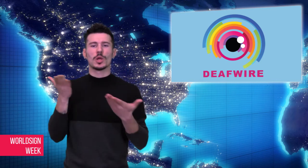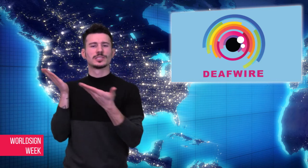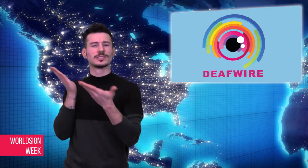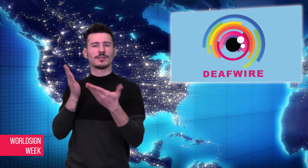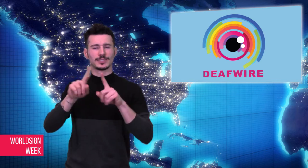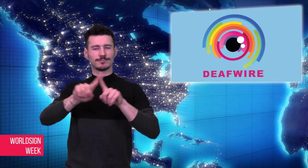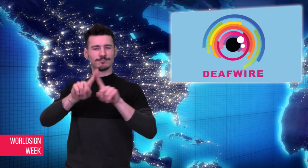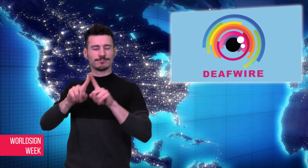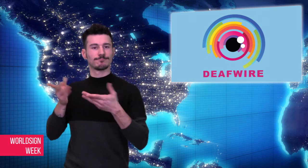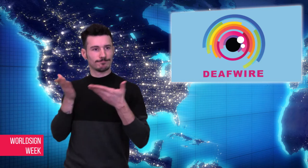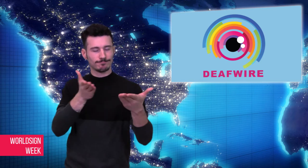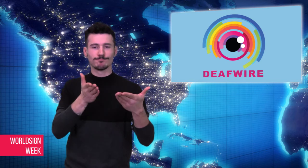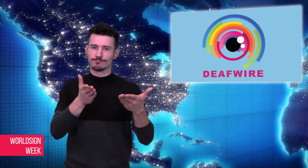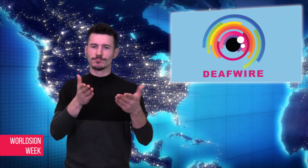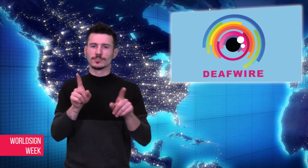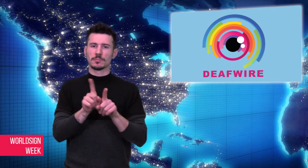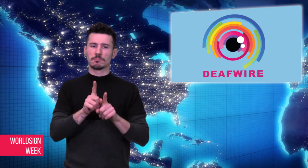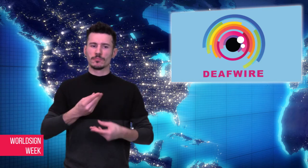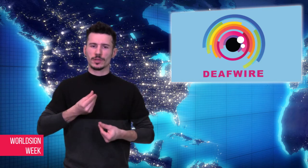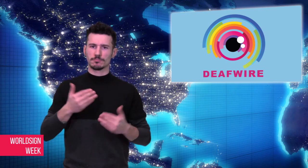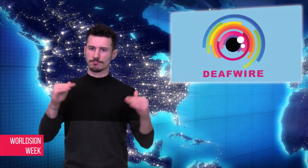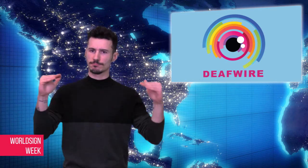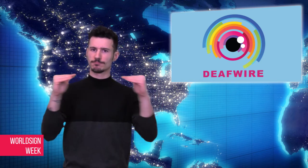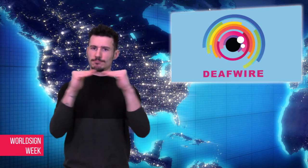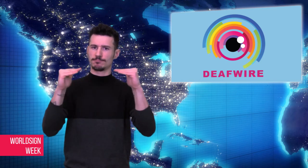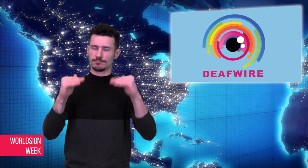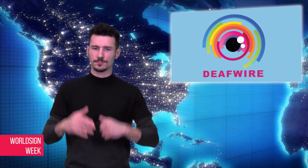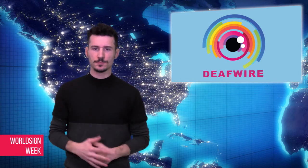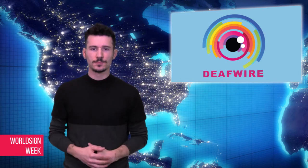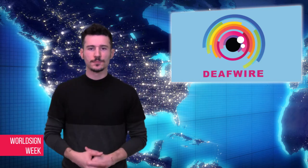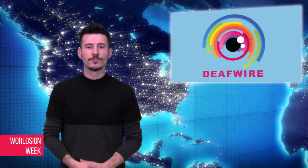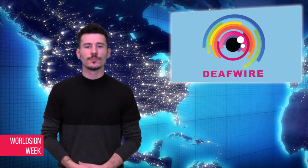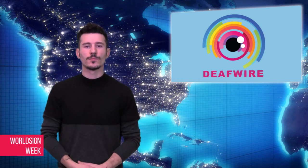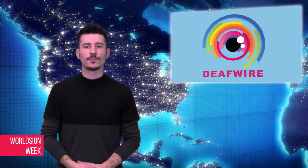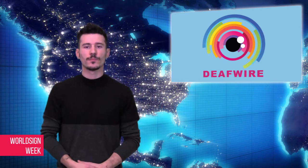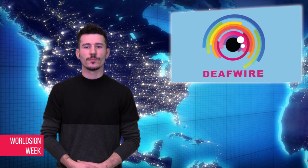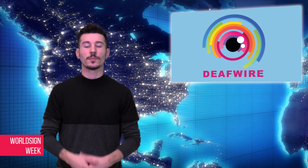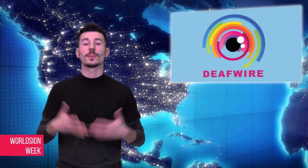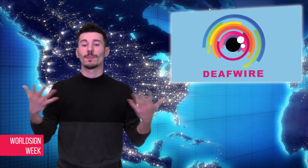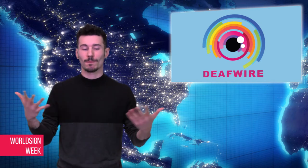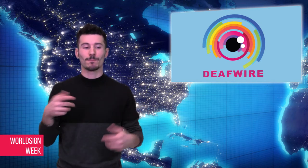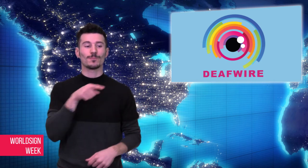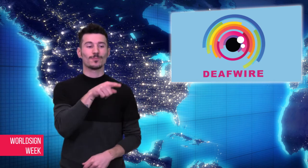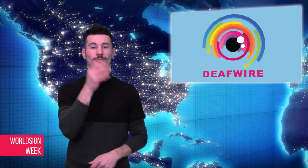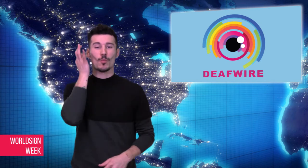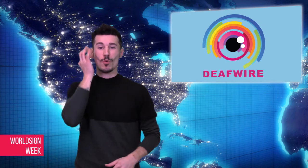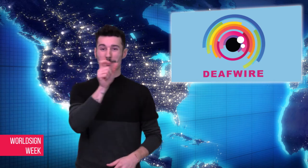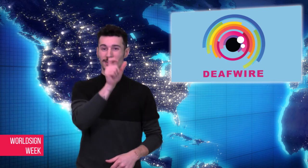two friends, the promoter provided an